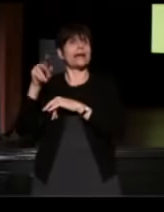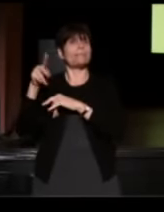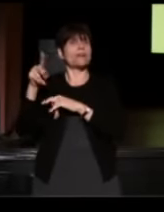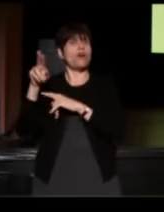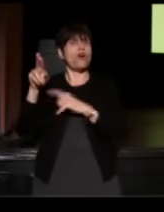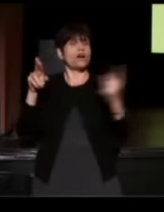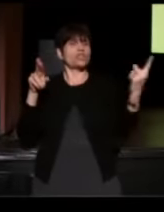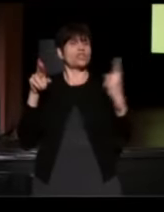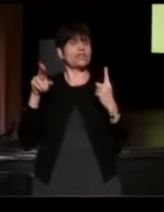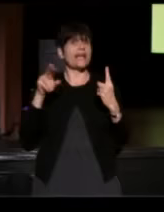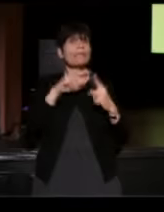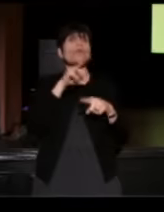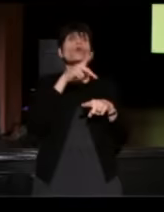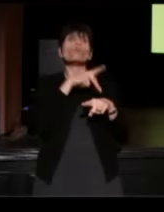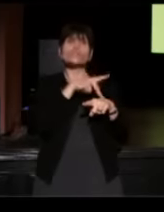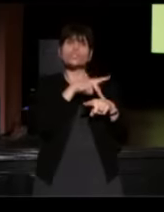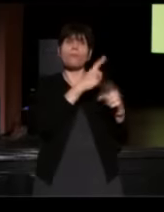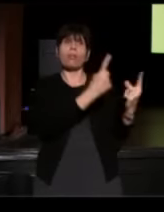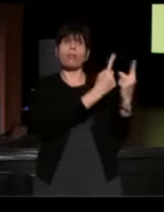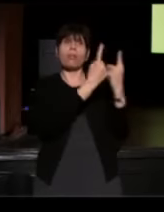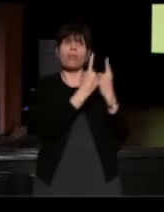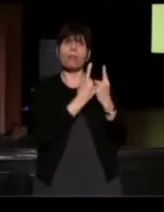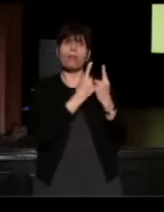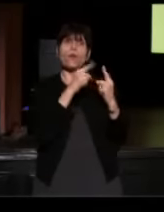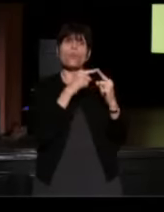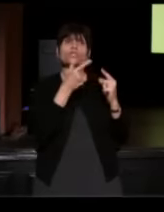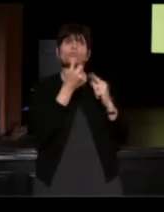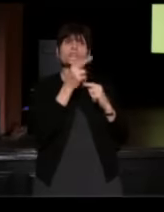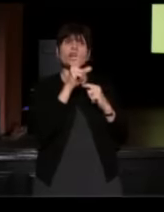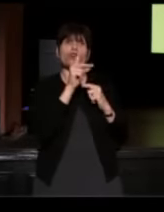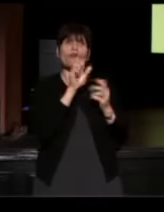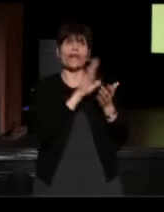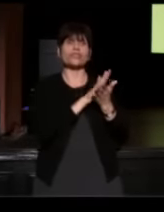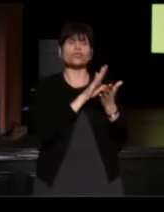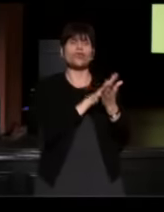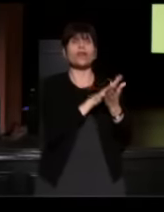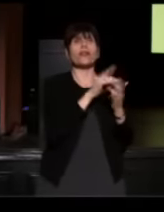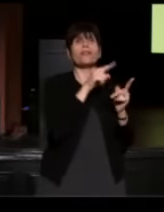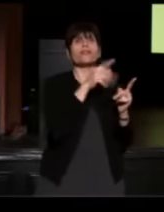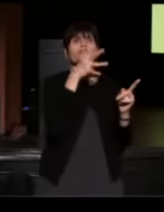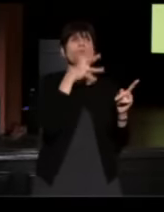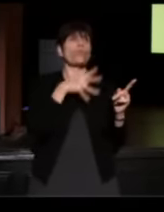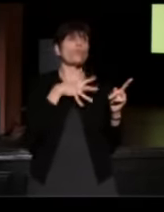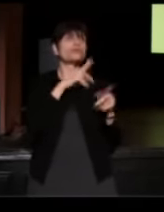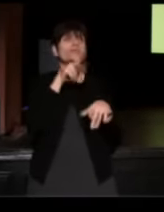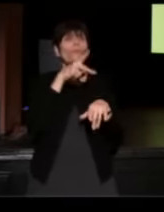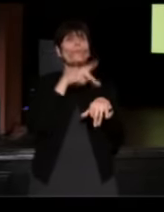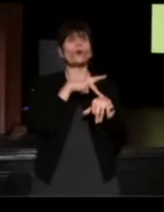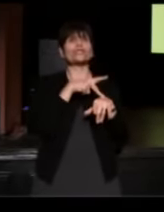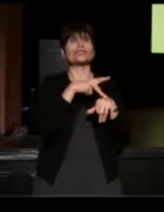with her principal, from when she was in grade school, this woman was the principal of all of three of the young people